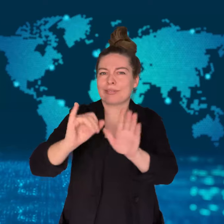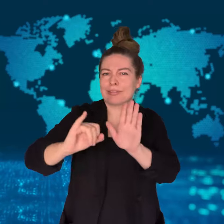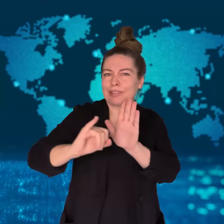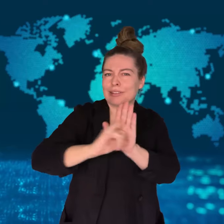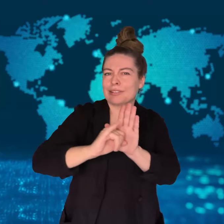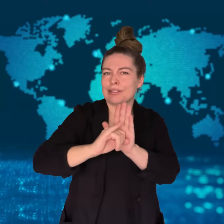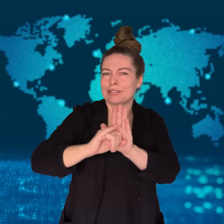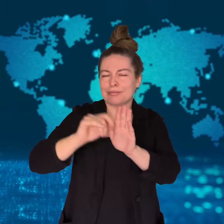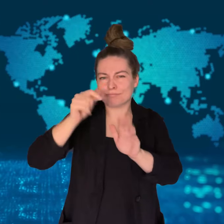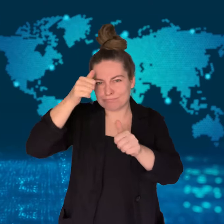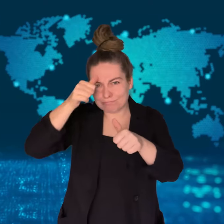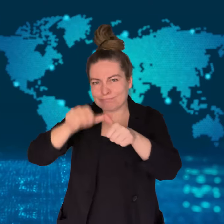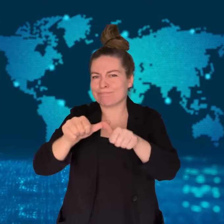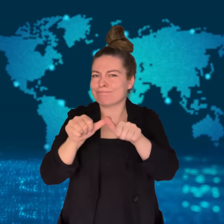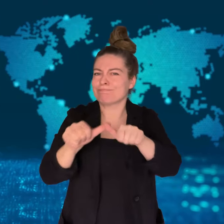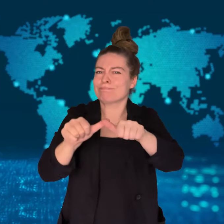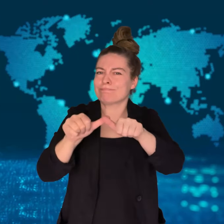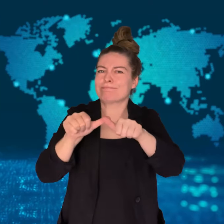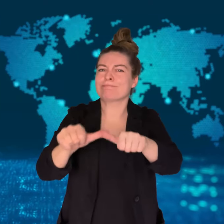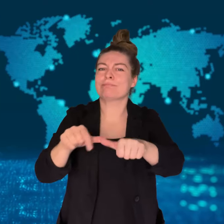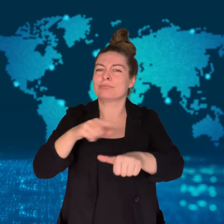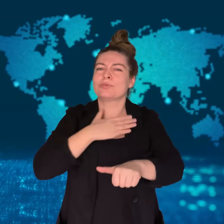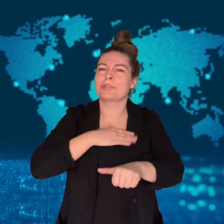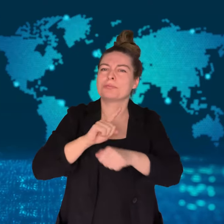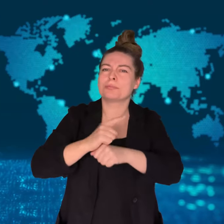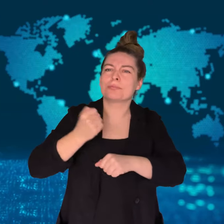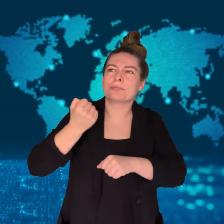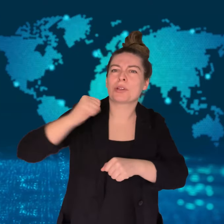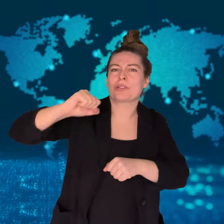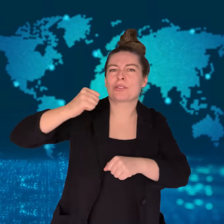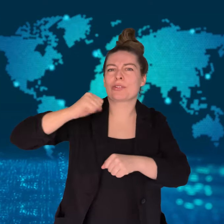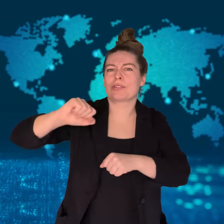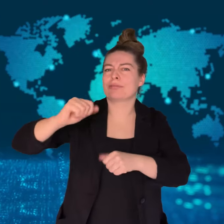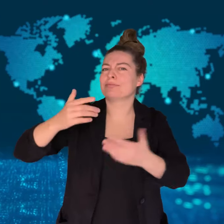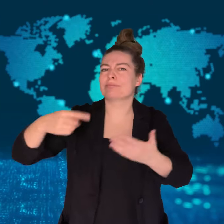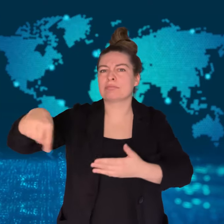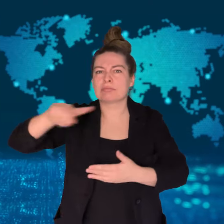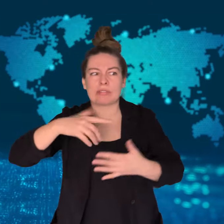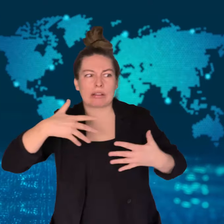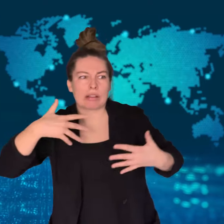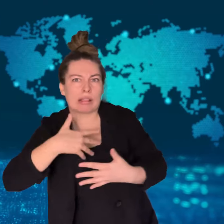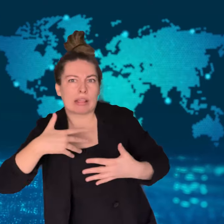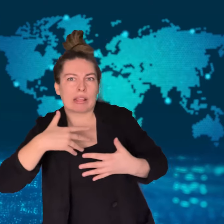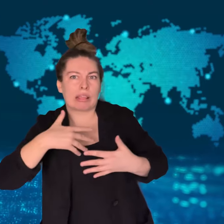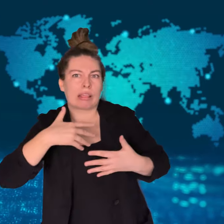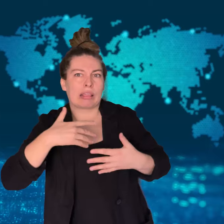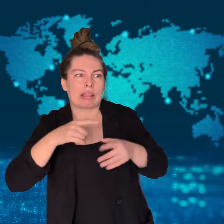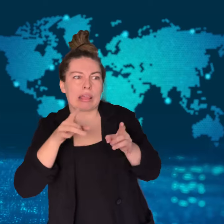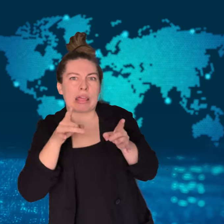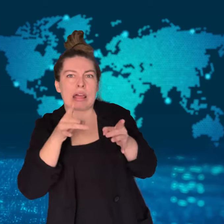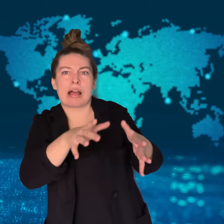The members of the community held a vigil for both Baird and Davies.